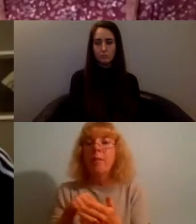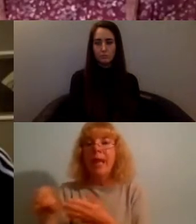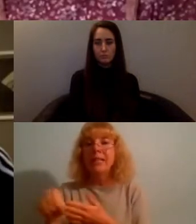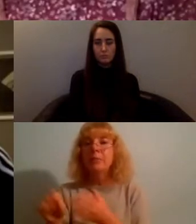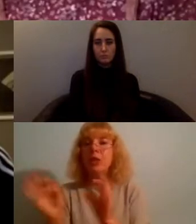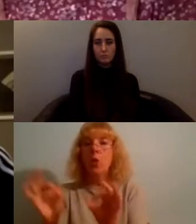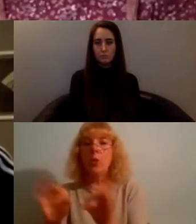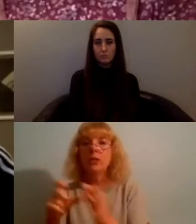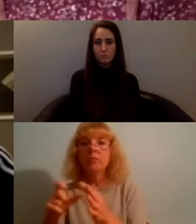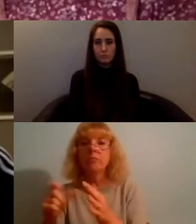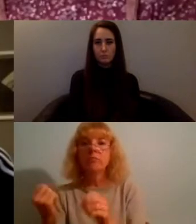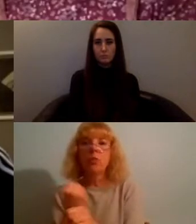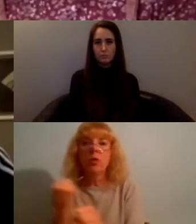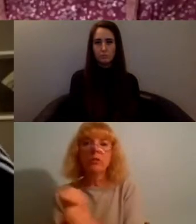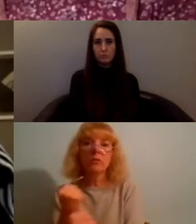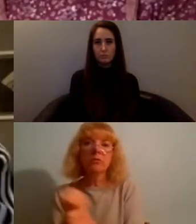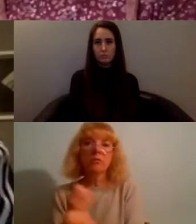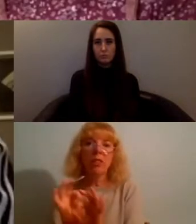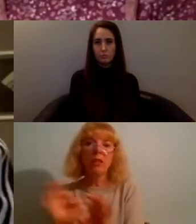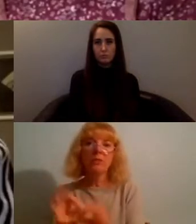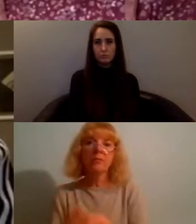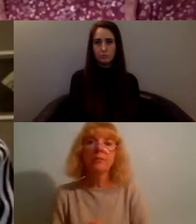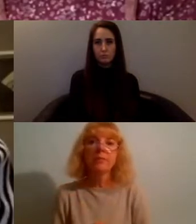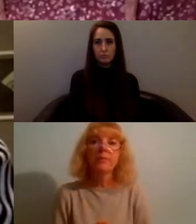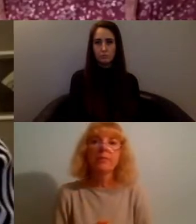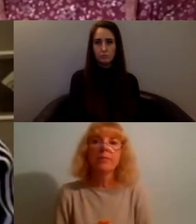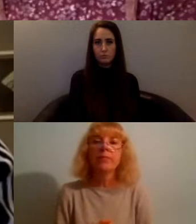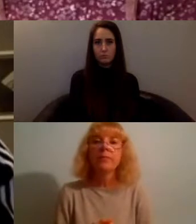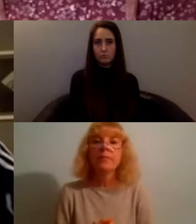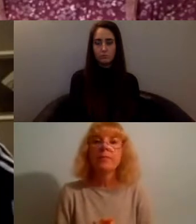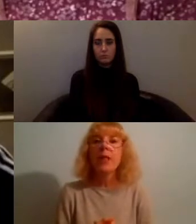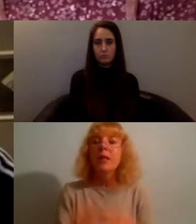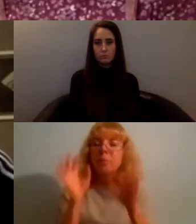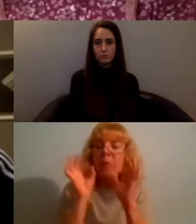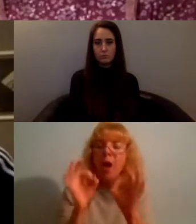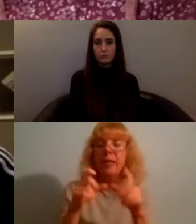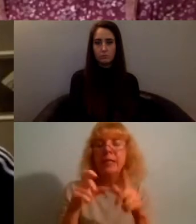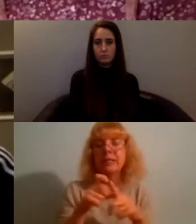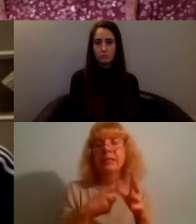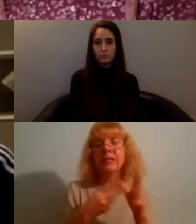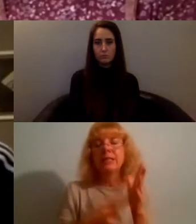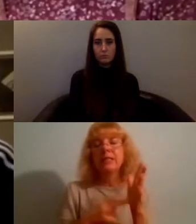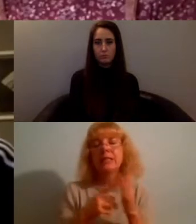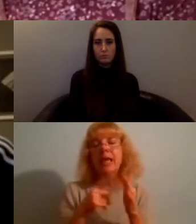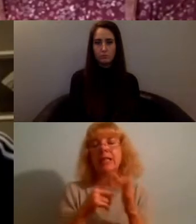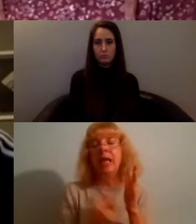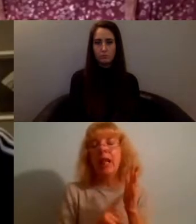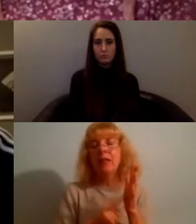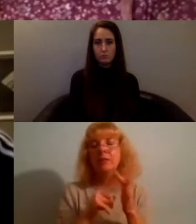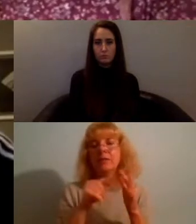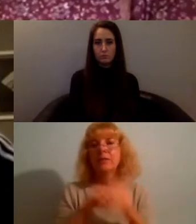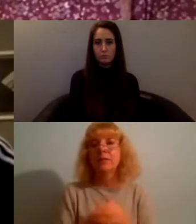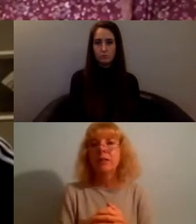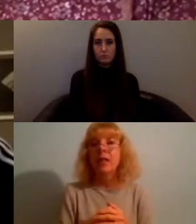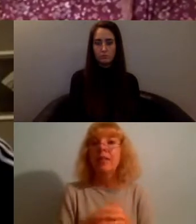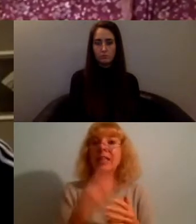yes Danielle this is perfect and exactly some of the things that we are trialing at Rising Arts